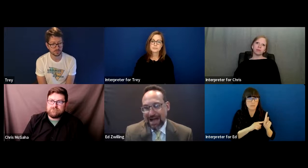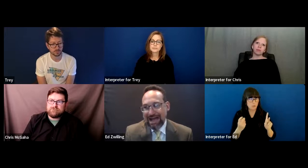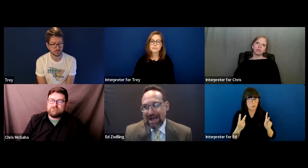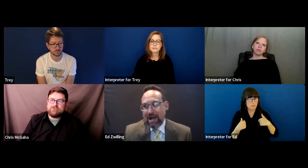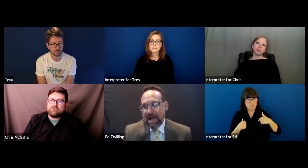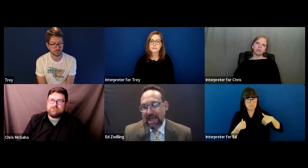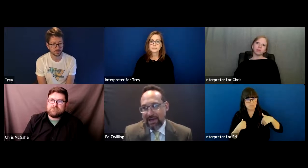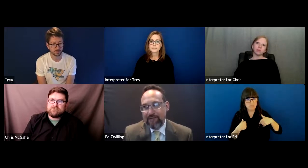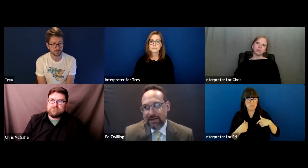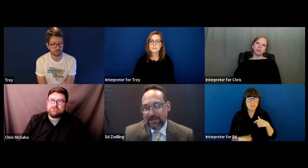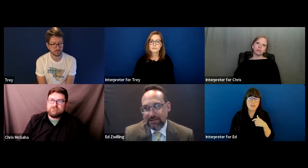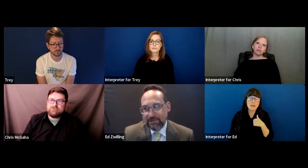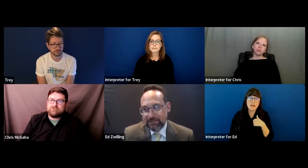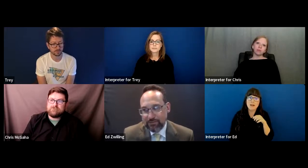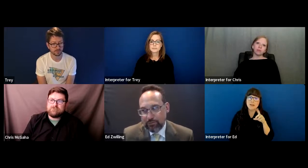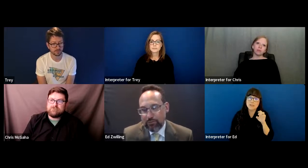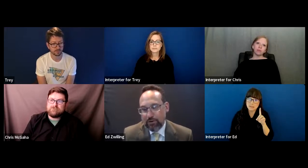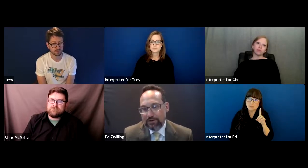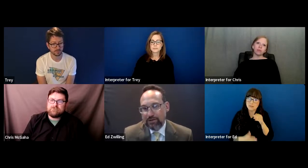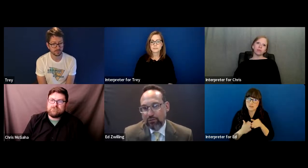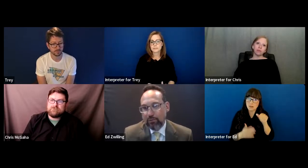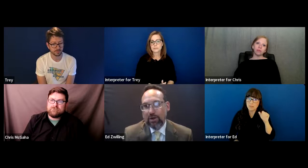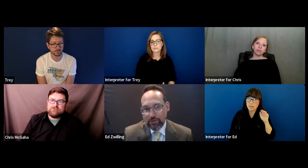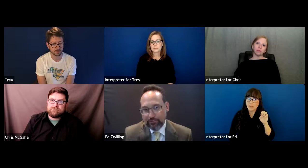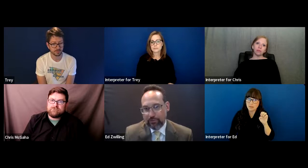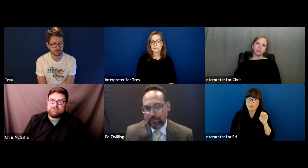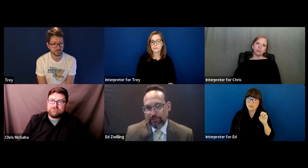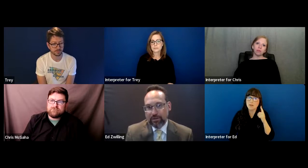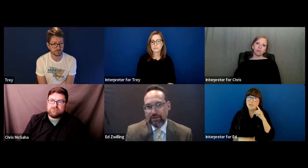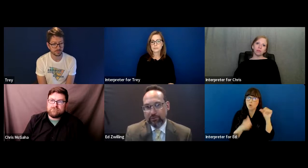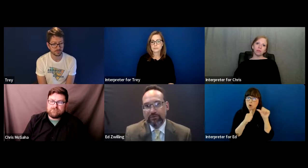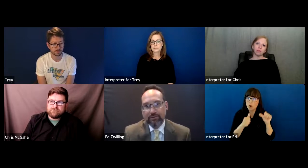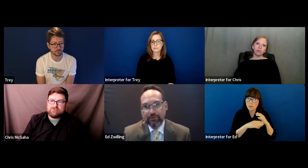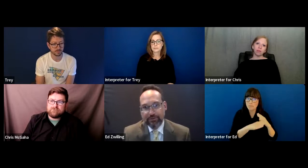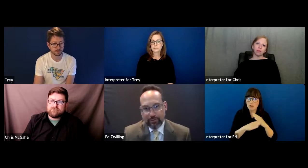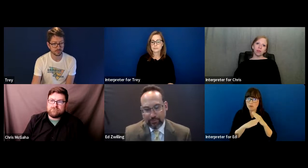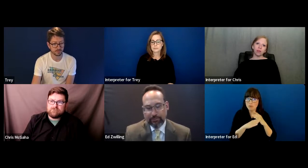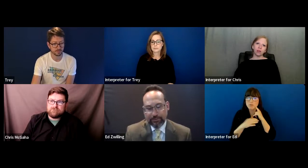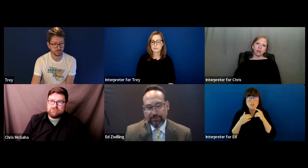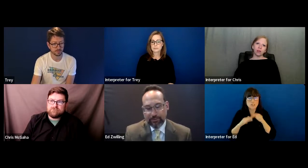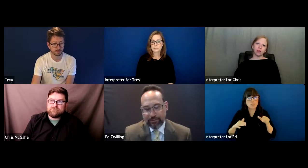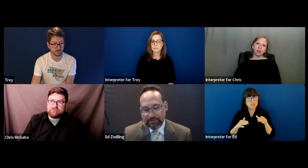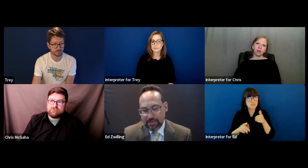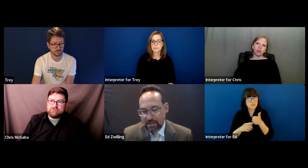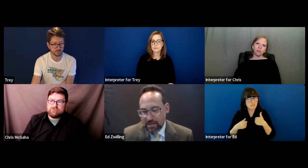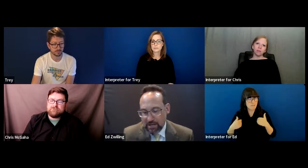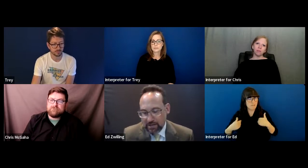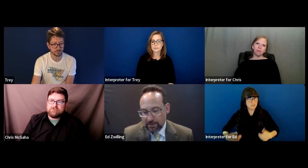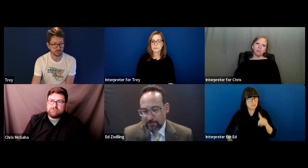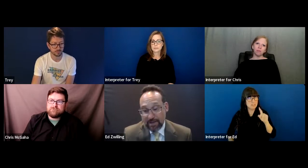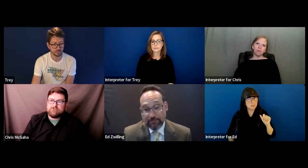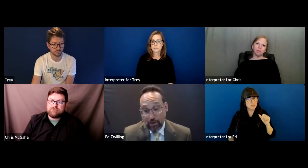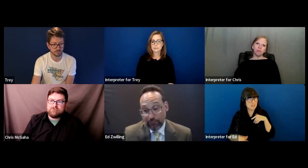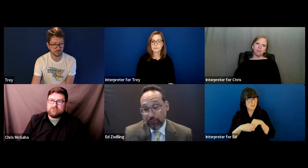I have had cases to remove architectural barriers for kids with physical disabilities and also